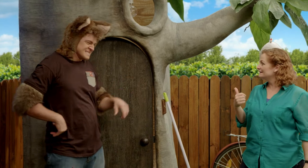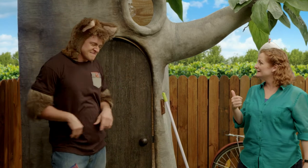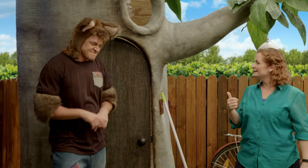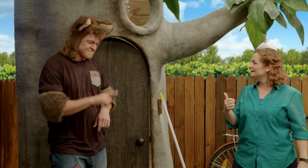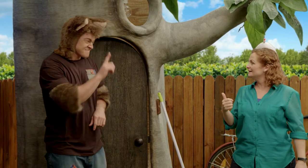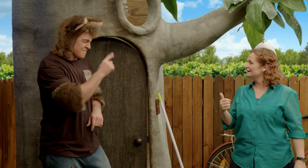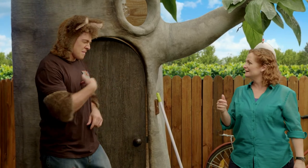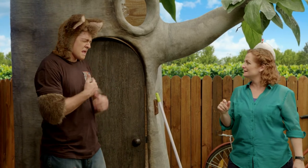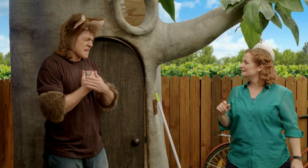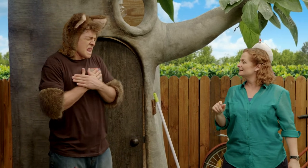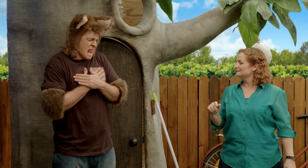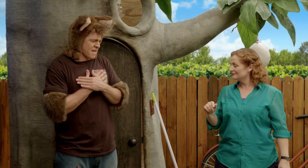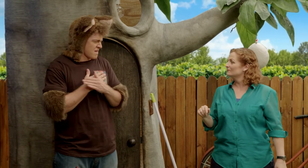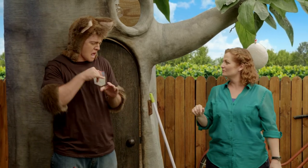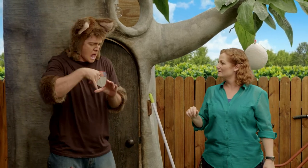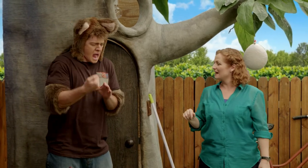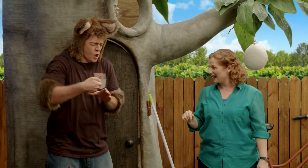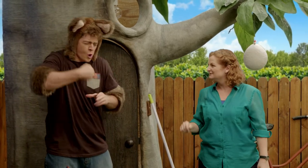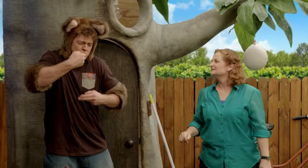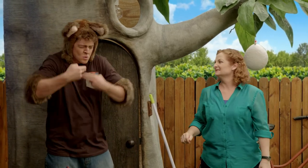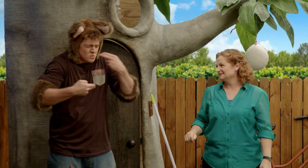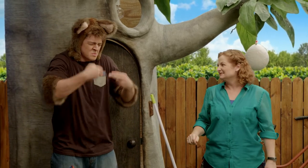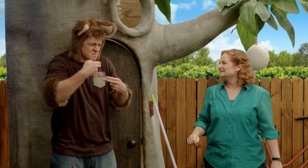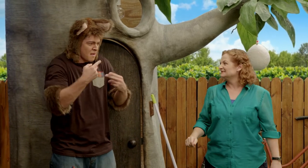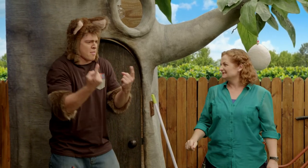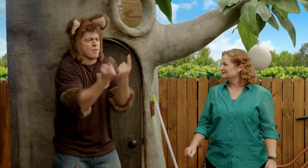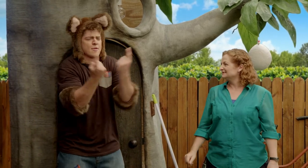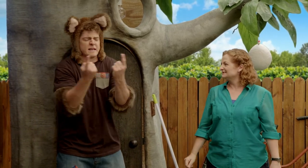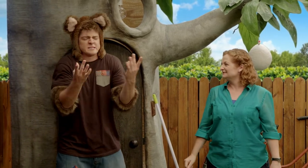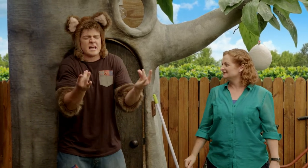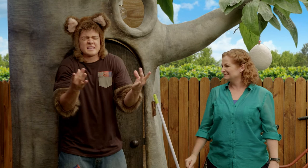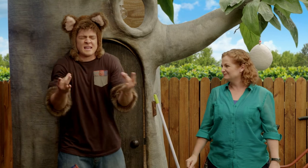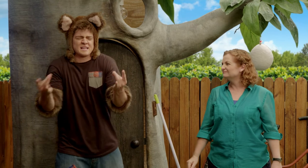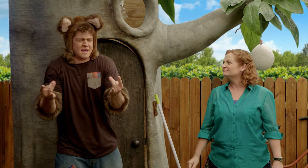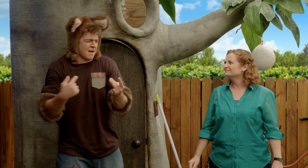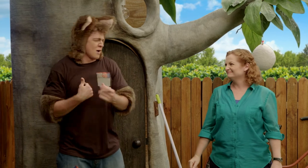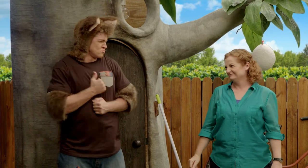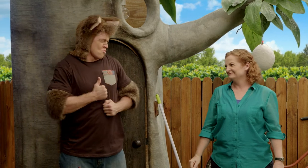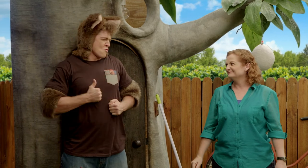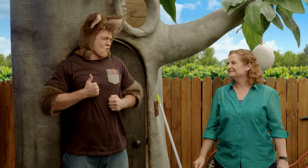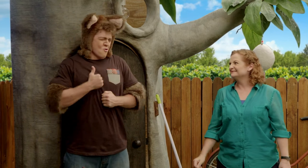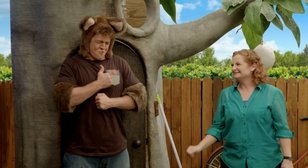Sally, I do love eating honey and playing with sticky, sticky things.